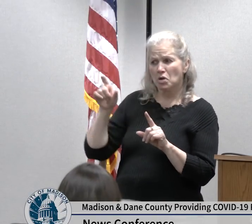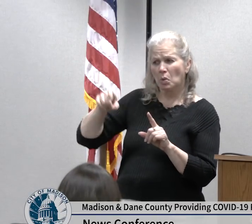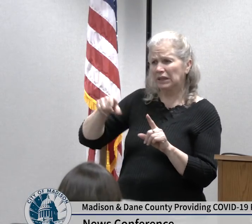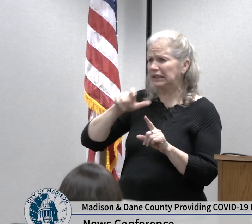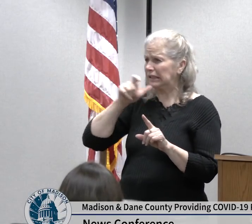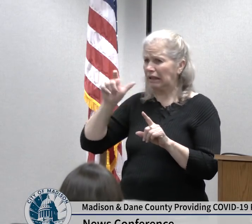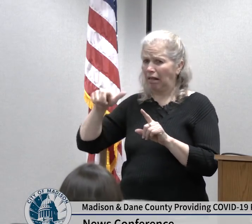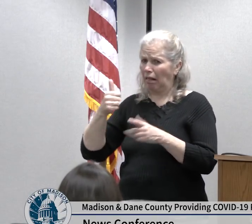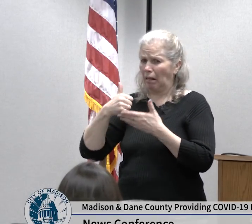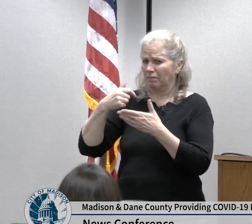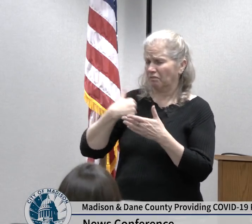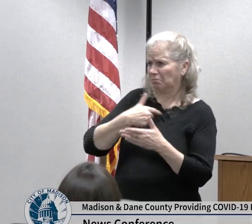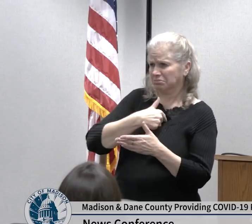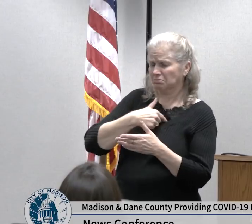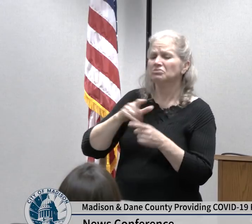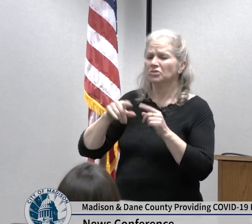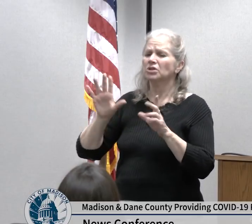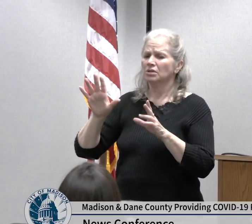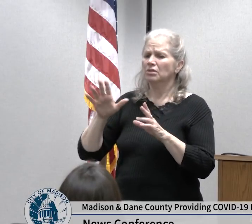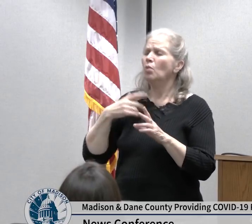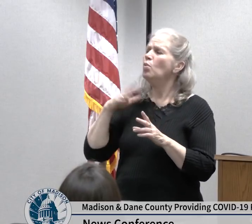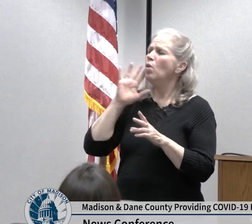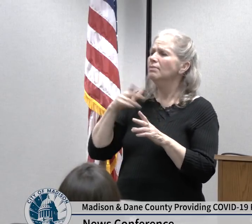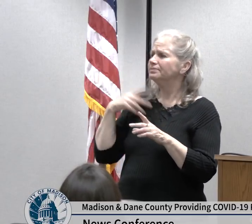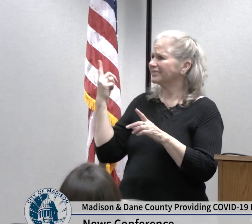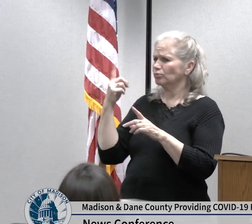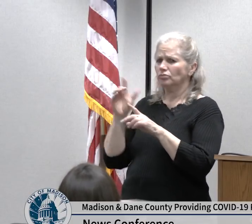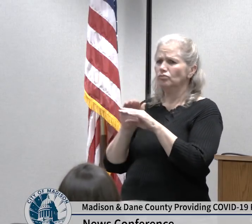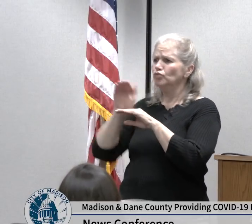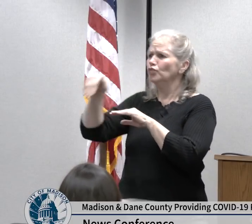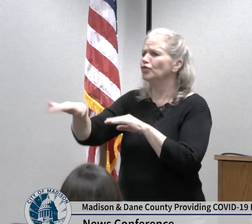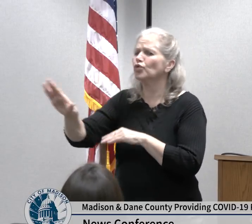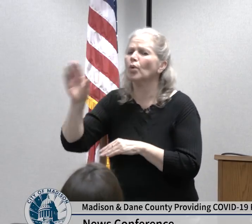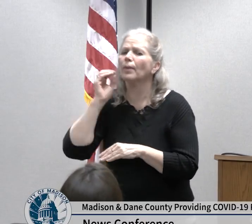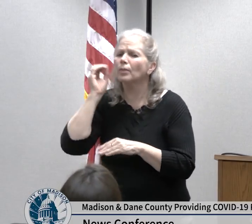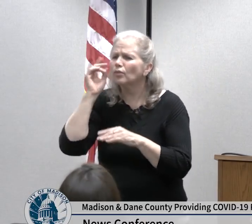Department of Public Health or if they have more mild symptoms our nurse